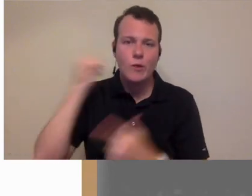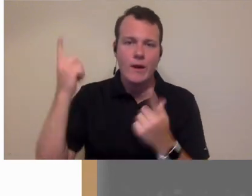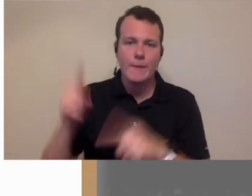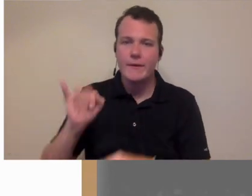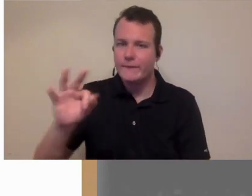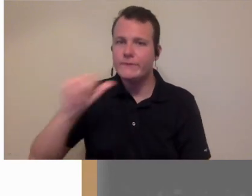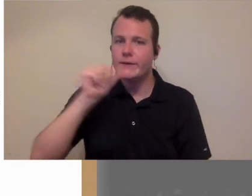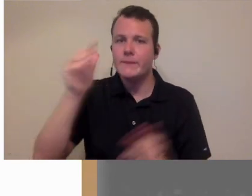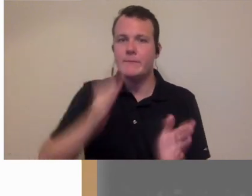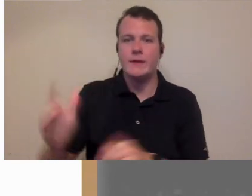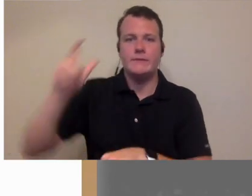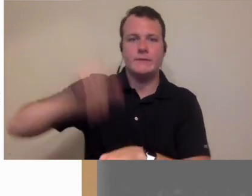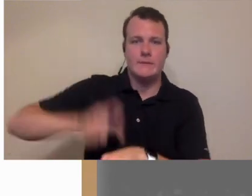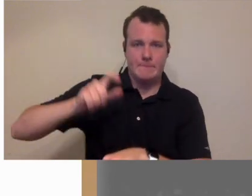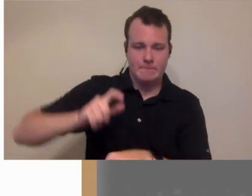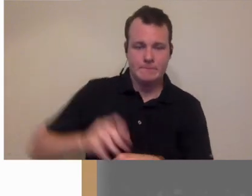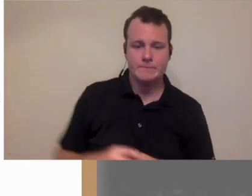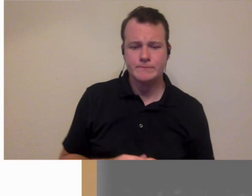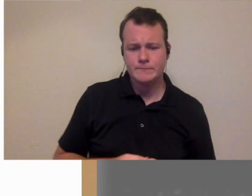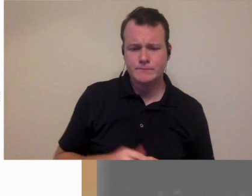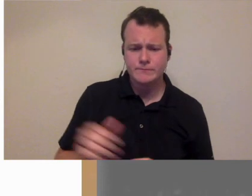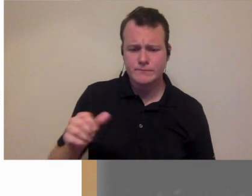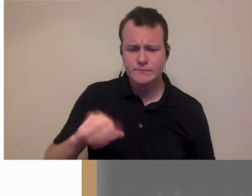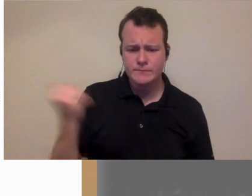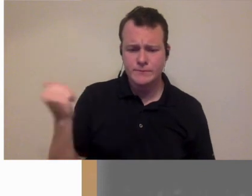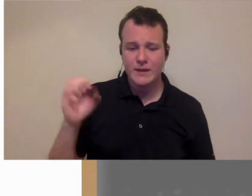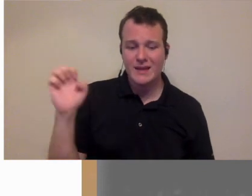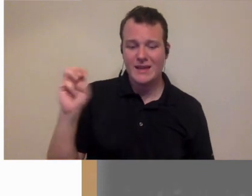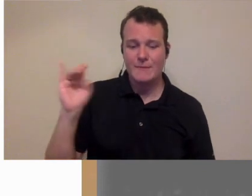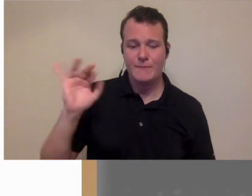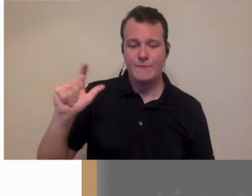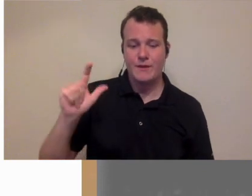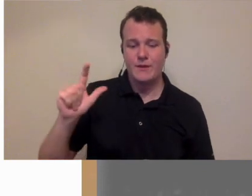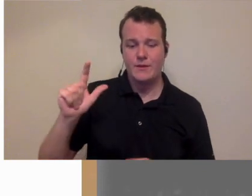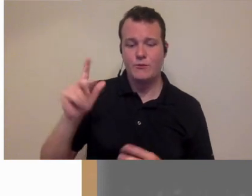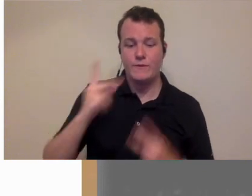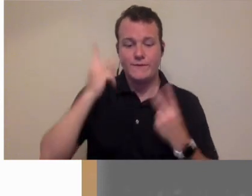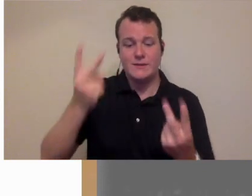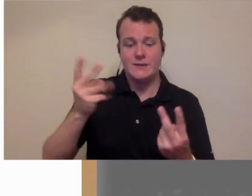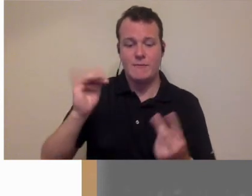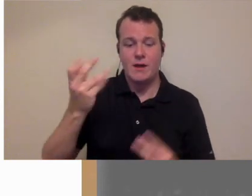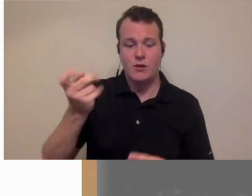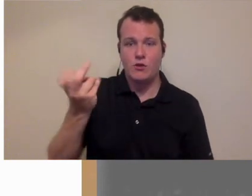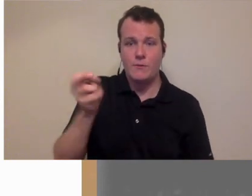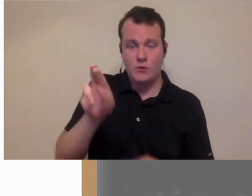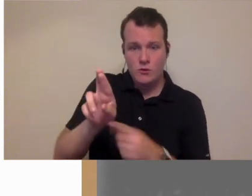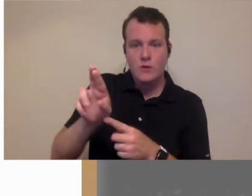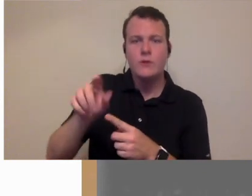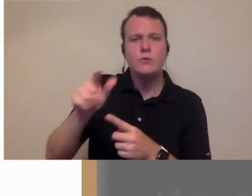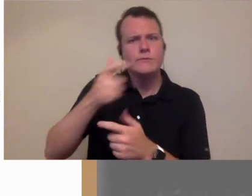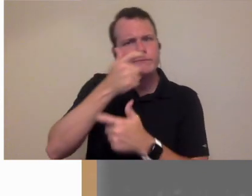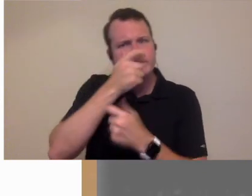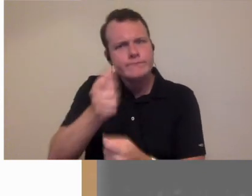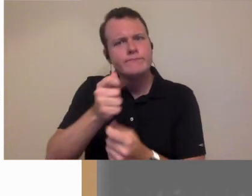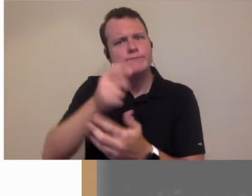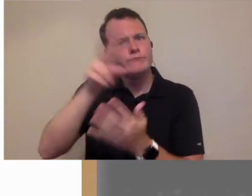happen now one really good book about this is called the e-myth revisited by Michael Gerber really interesting read because he this is all about this